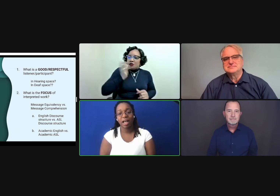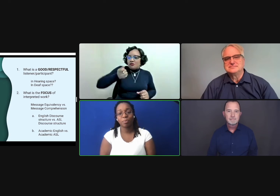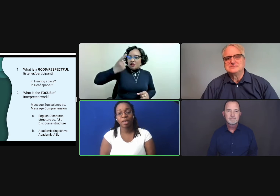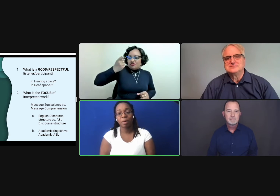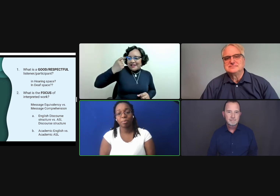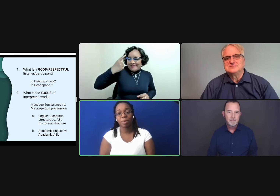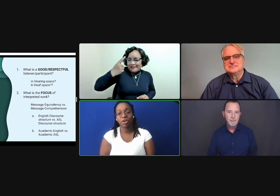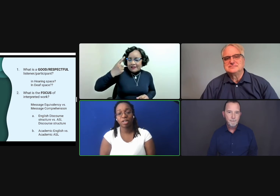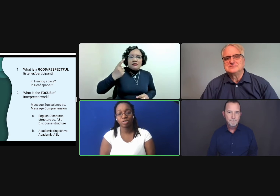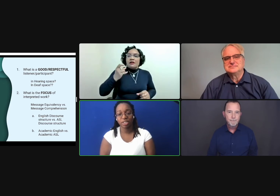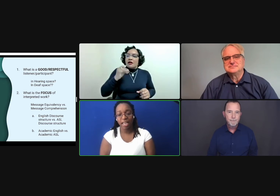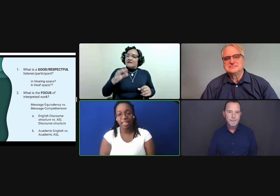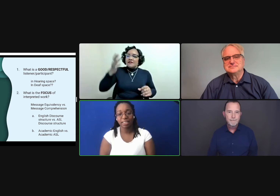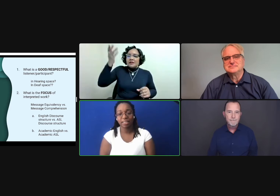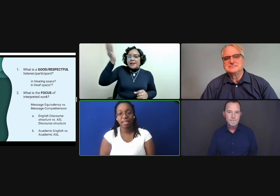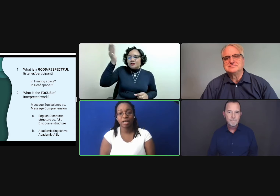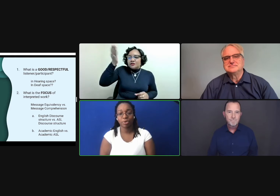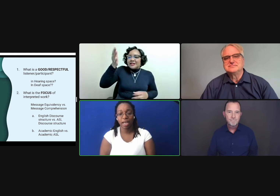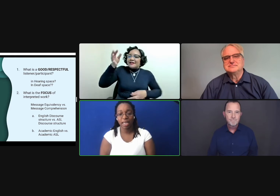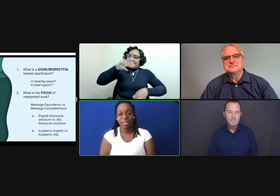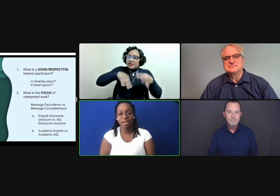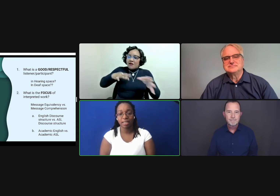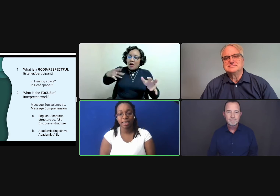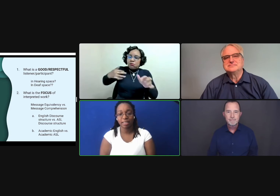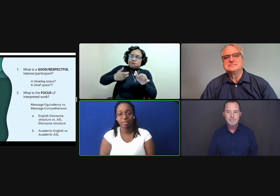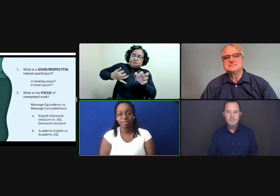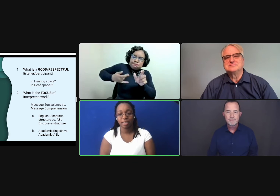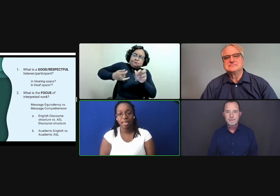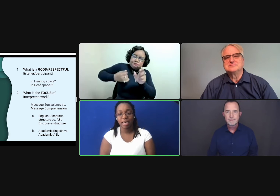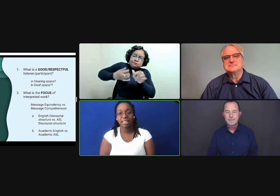to help them better understand and comprehend the content